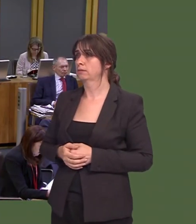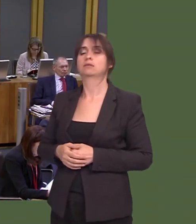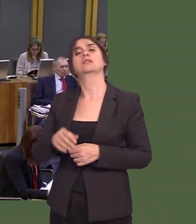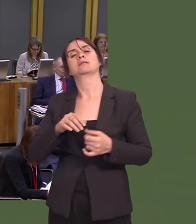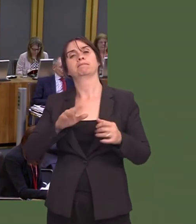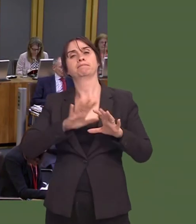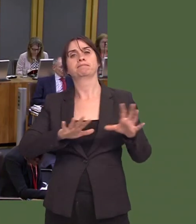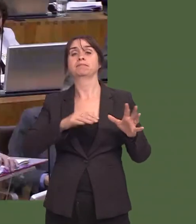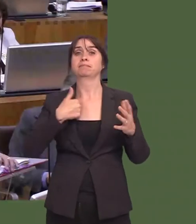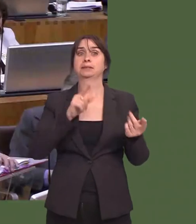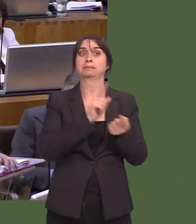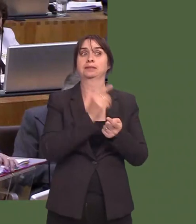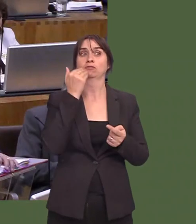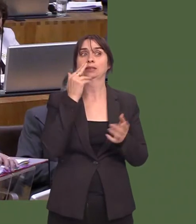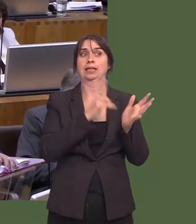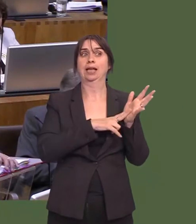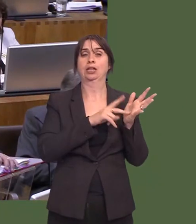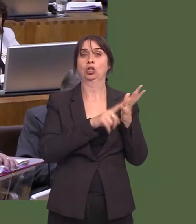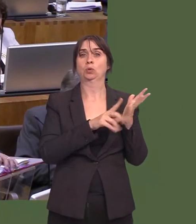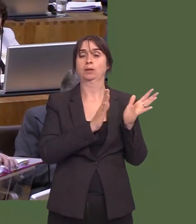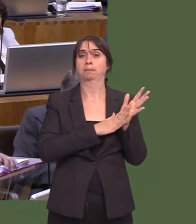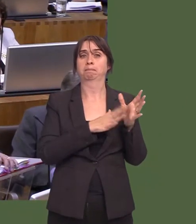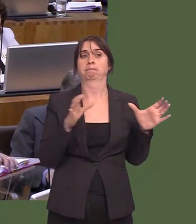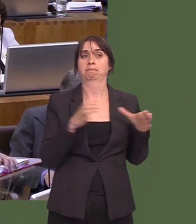a few weeks ago, and they outlined, again, strongly, the case for a review.